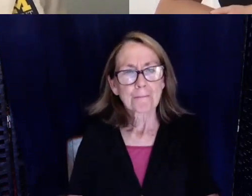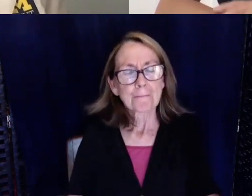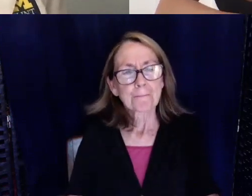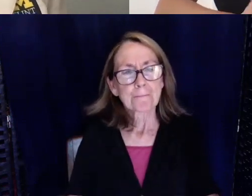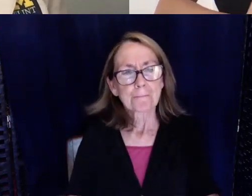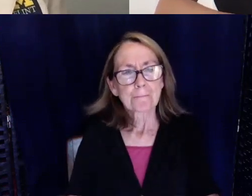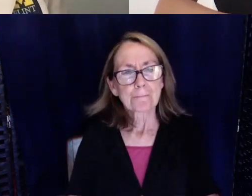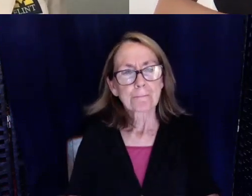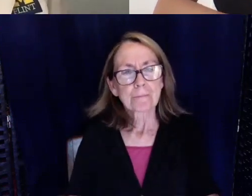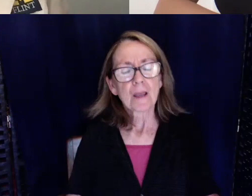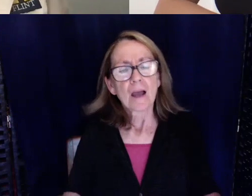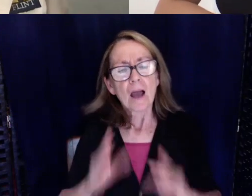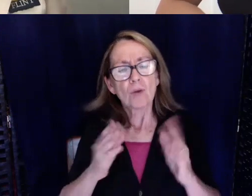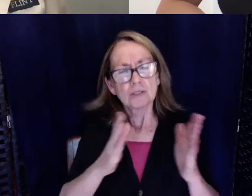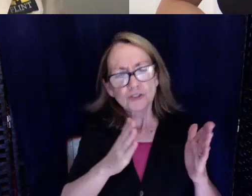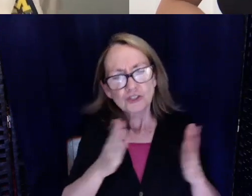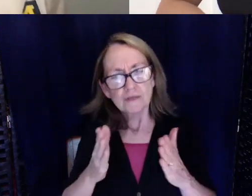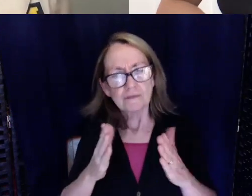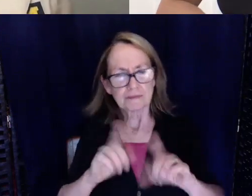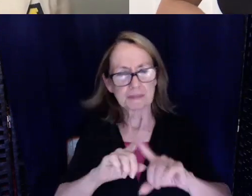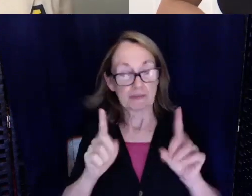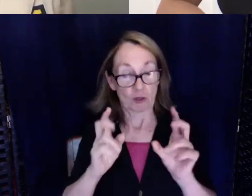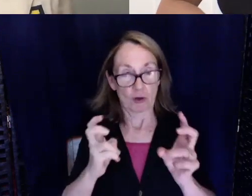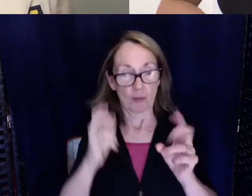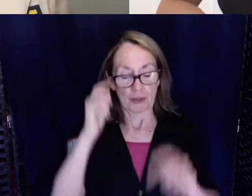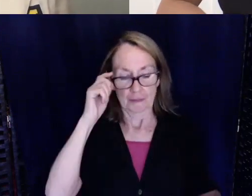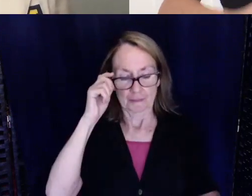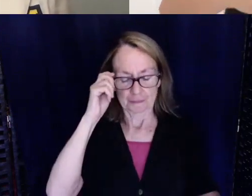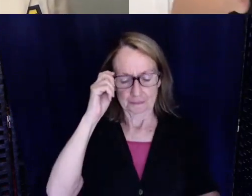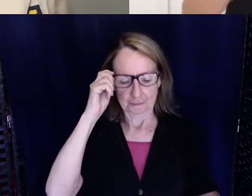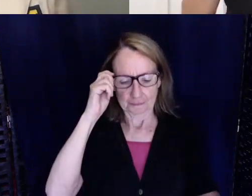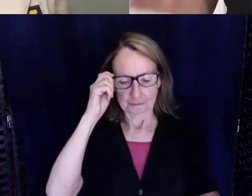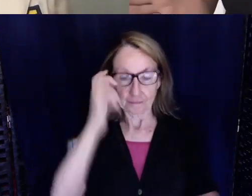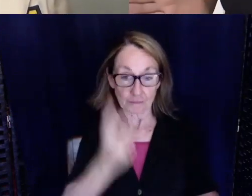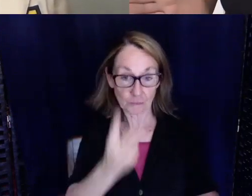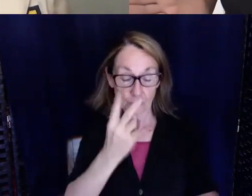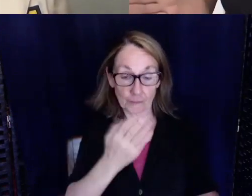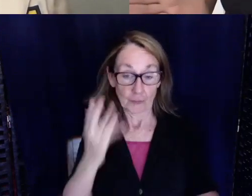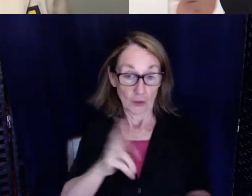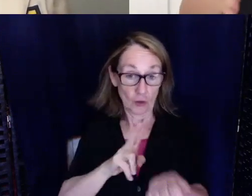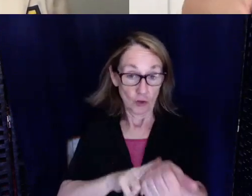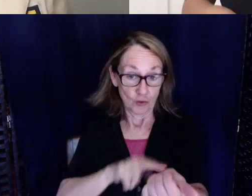Let's shift a little and talk about two things- nursing school and also